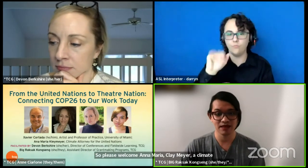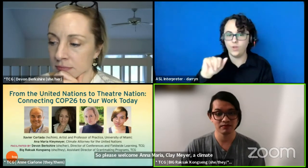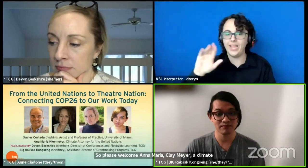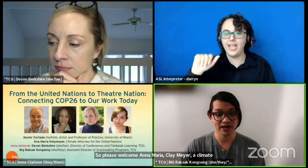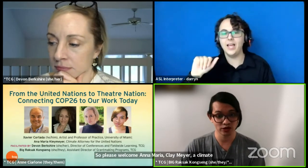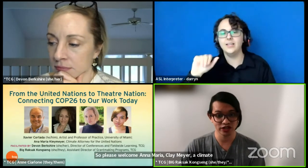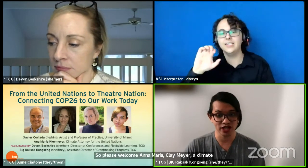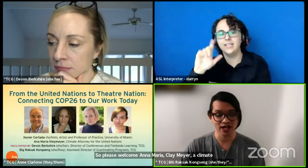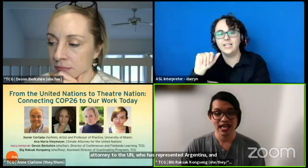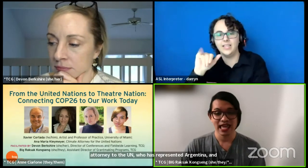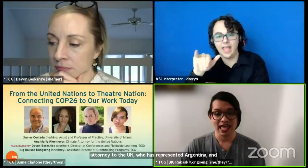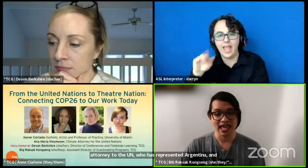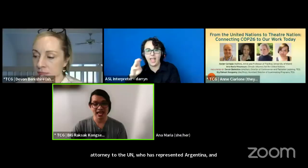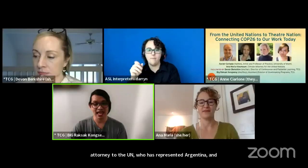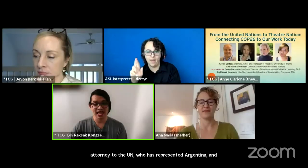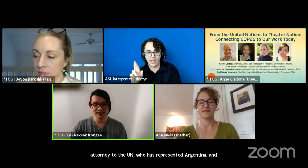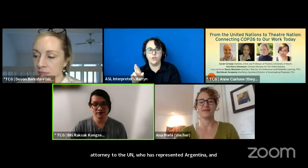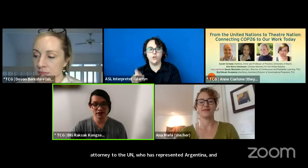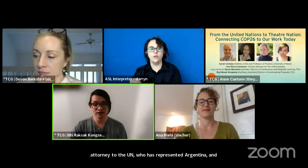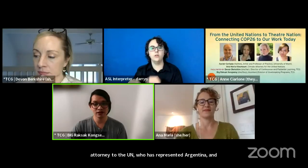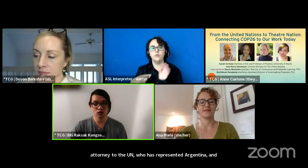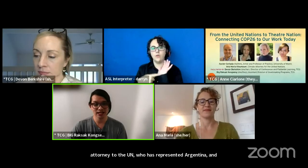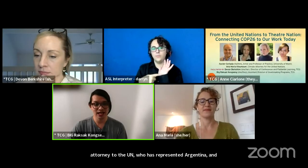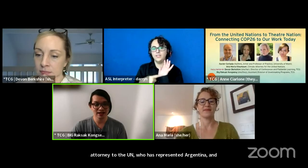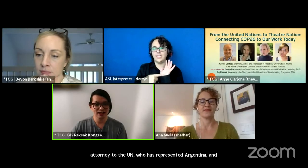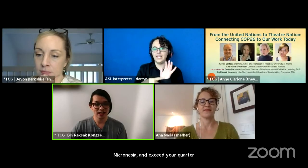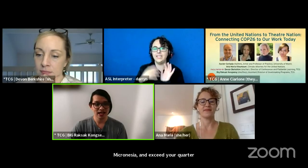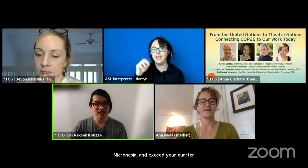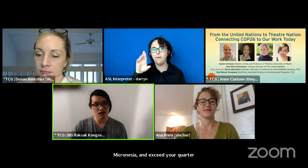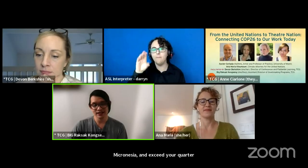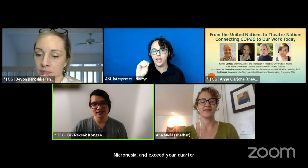and Micronesia and Xavier Cortada, an artists,